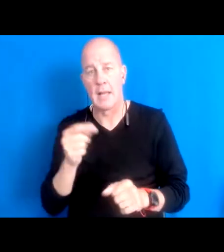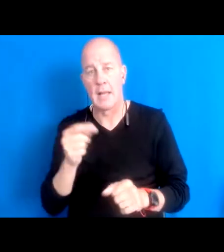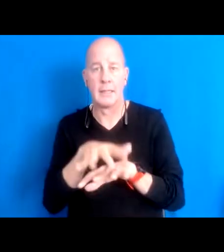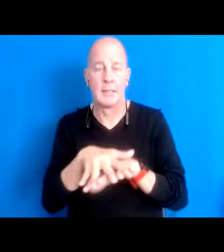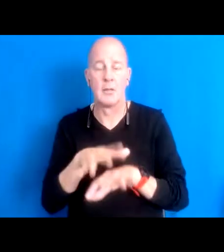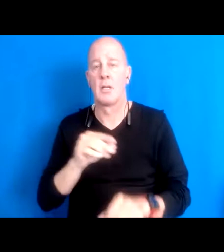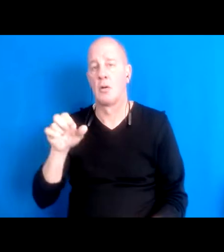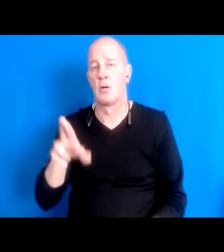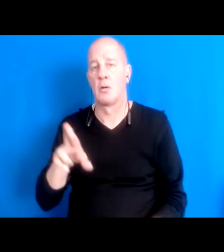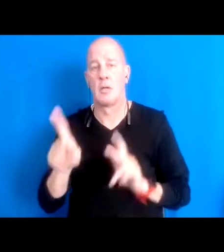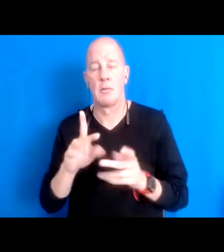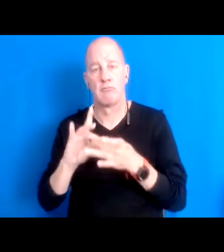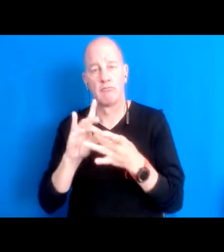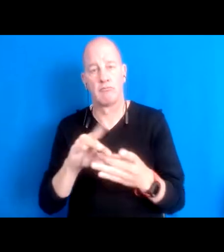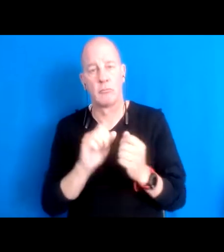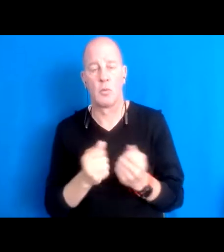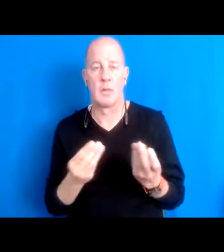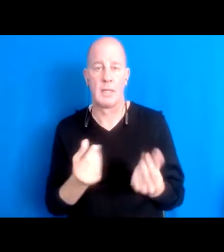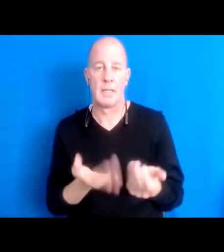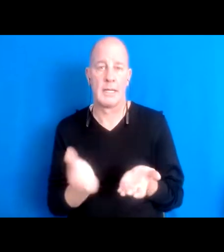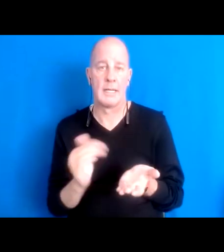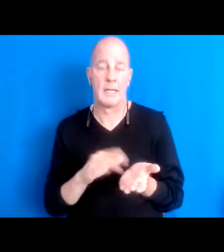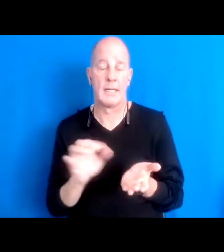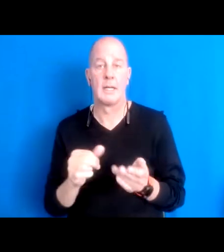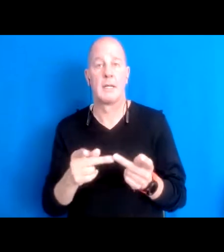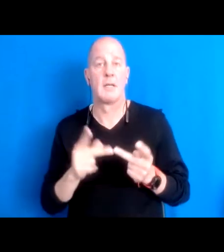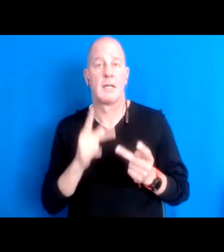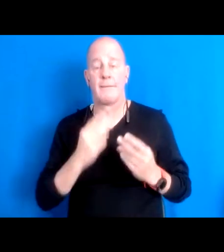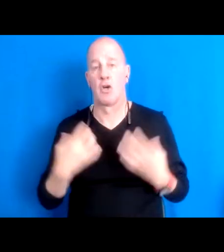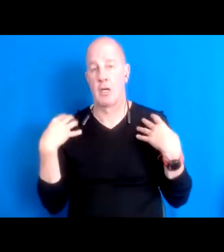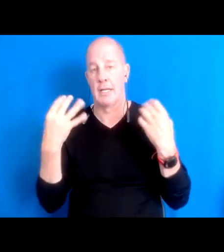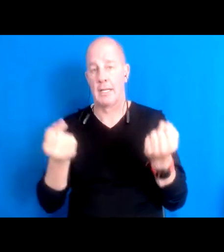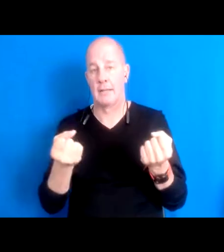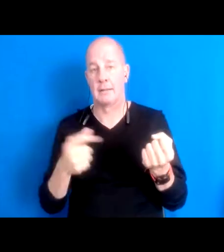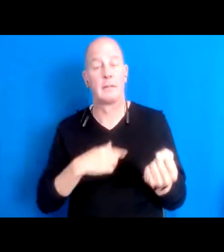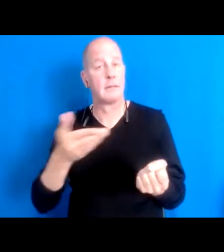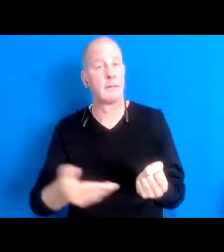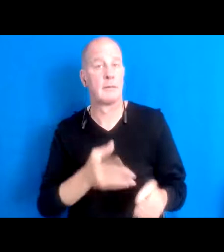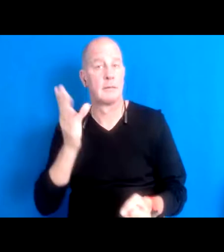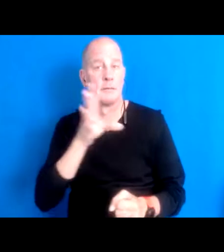15:59:42 And what I was invited to speak about a little bit today is my own personal journey